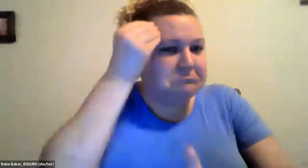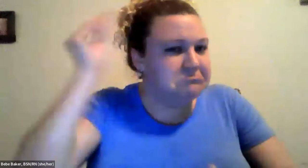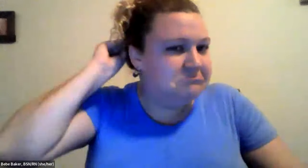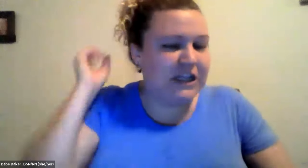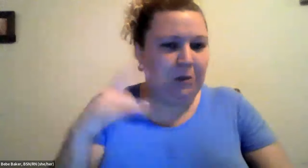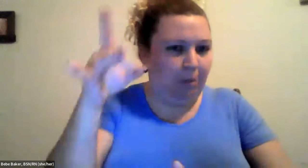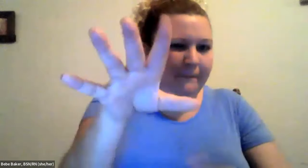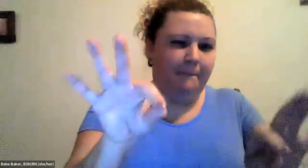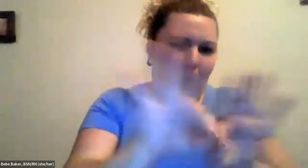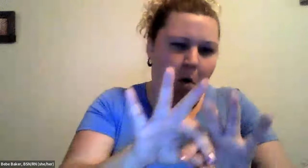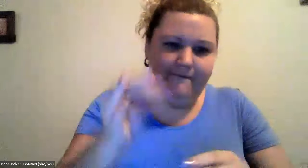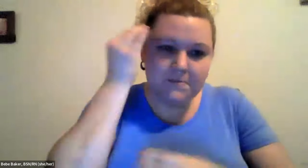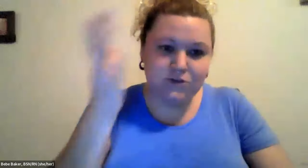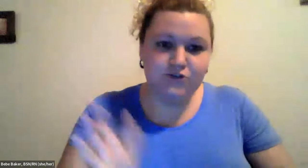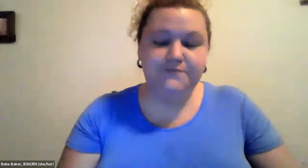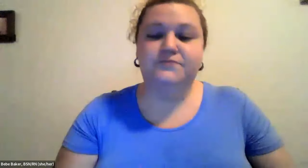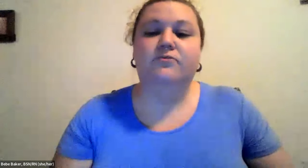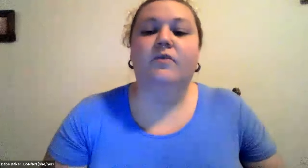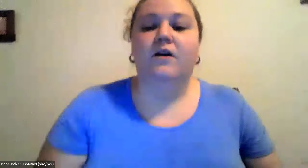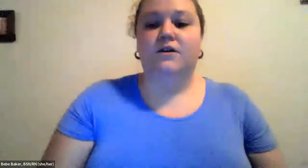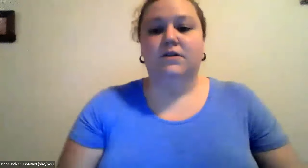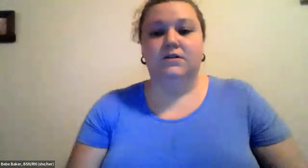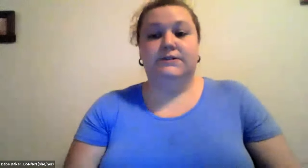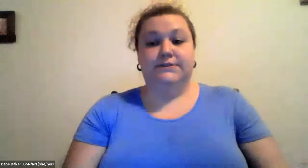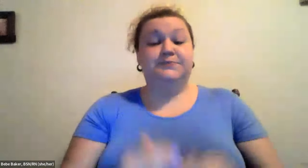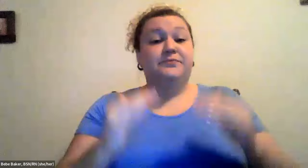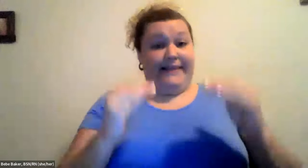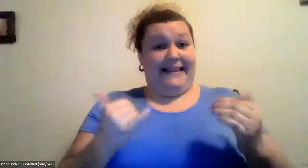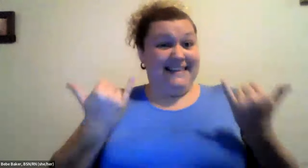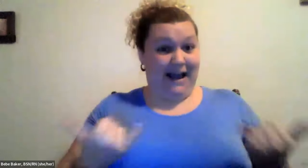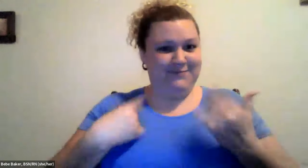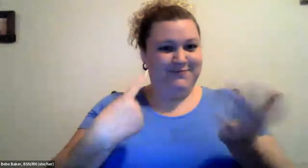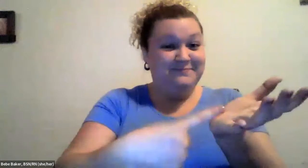Cristine Saunders: It can be more due to social differences, rather than genetic differences so that's something to keep in mind.